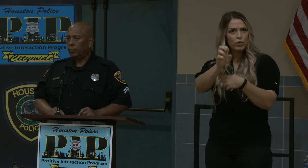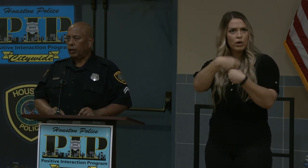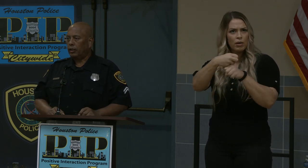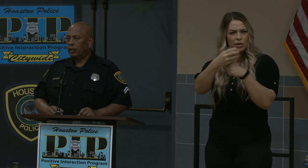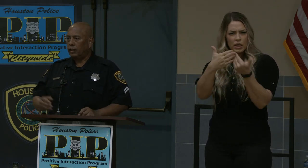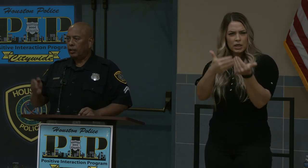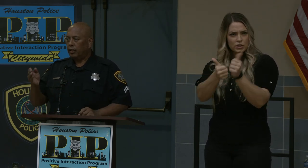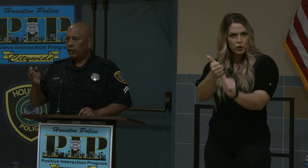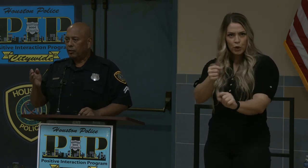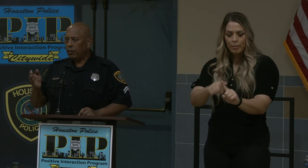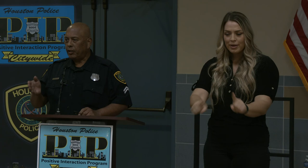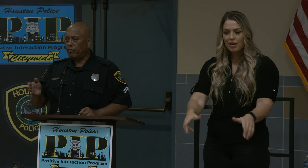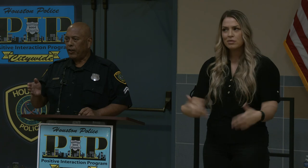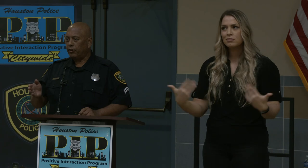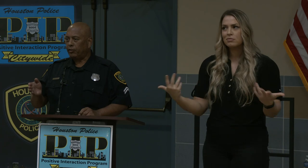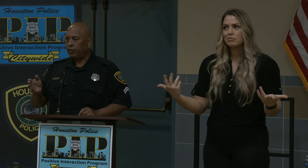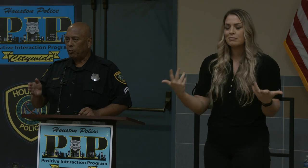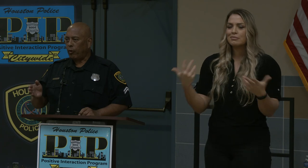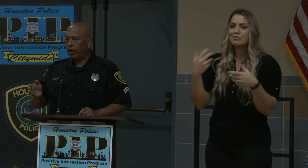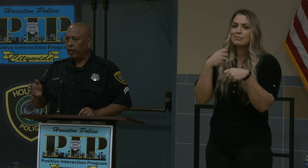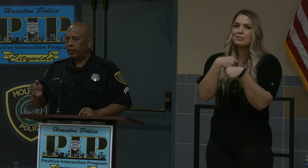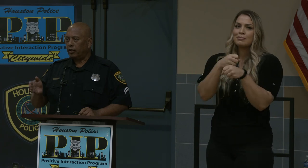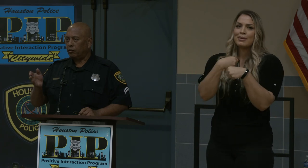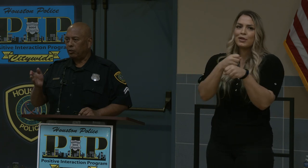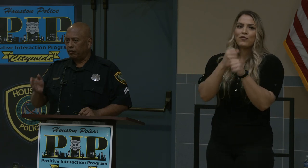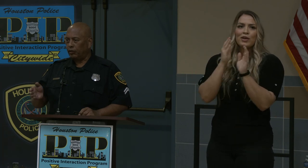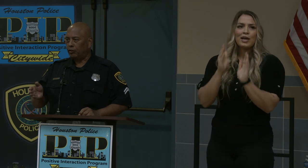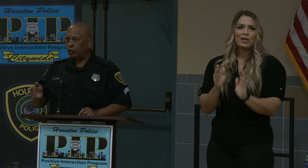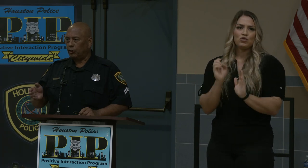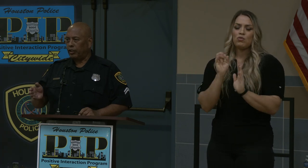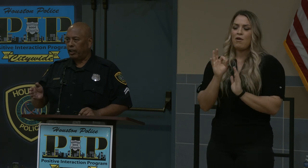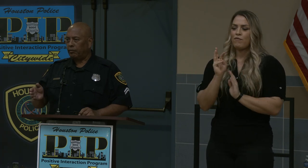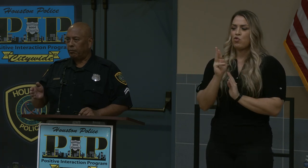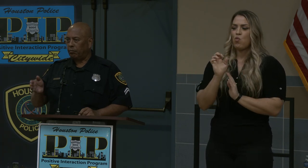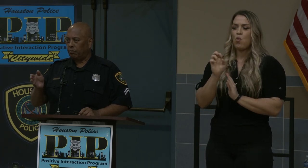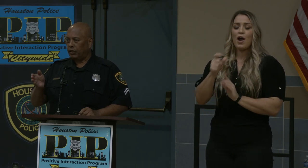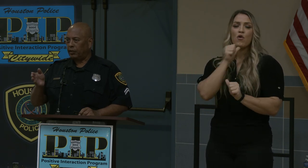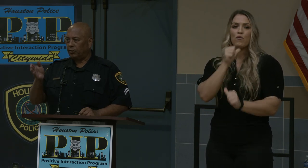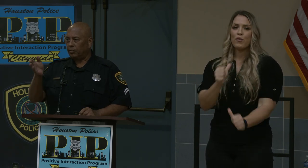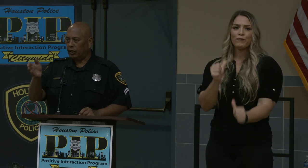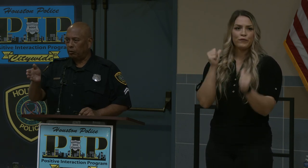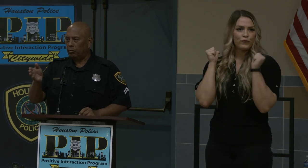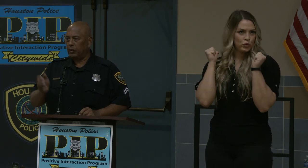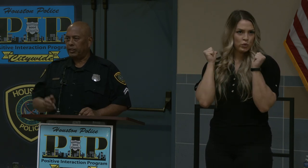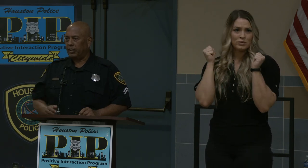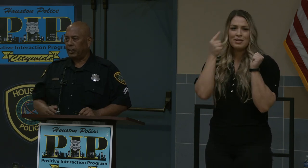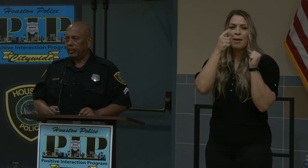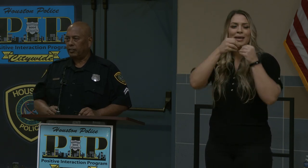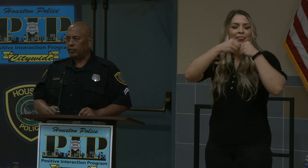but the manufacturers of the wire refuse to do that because they lose money on that